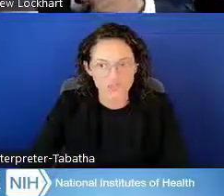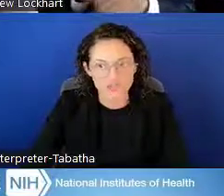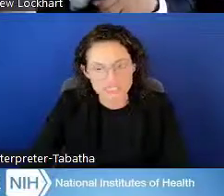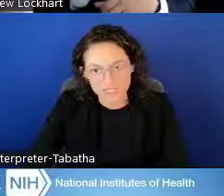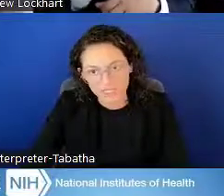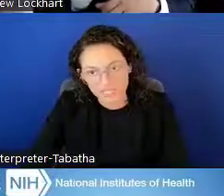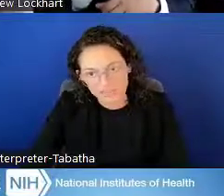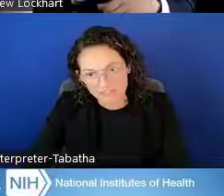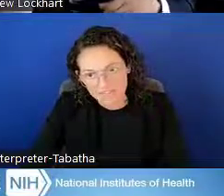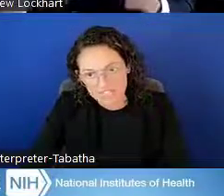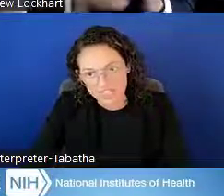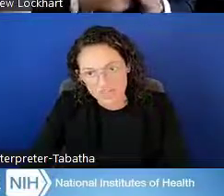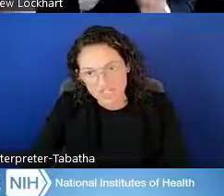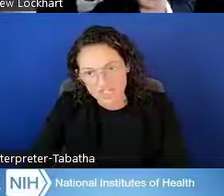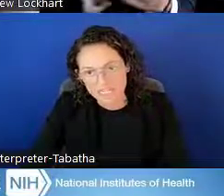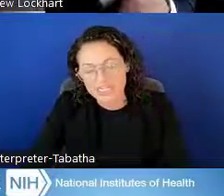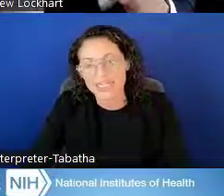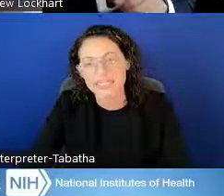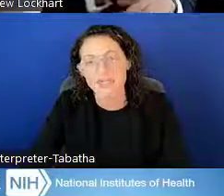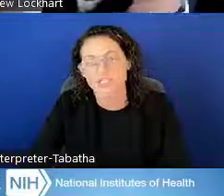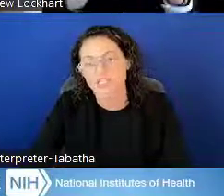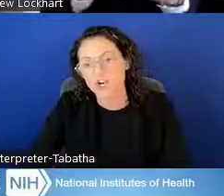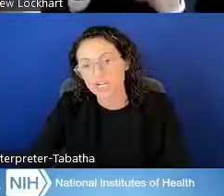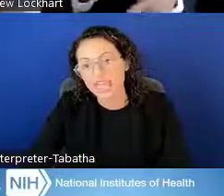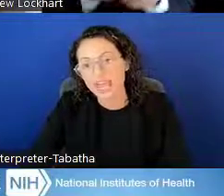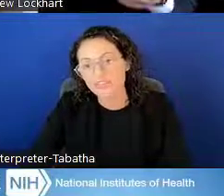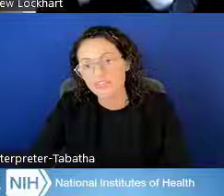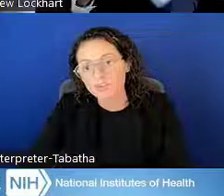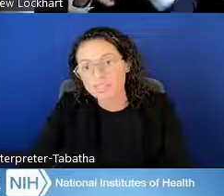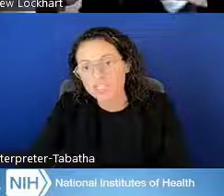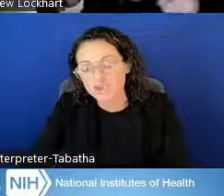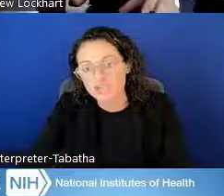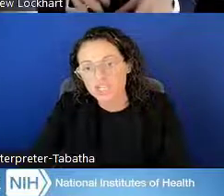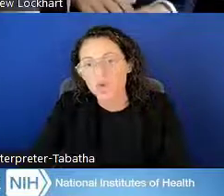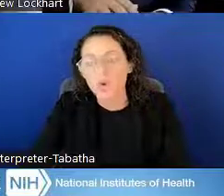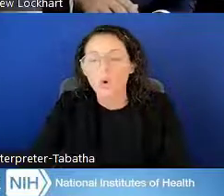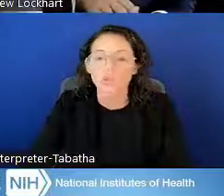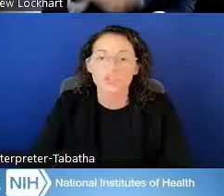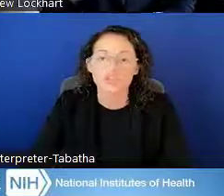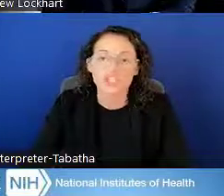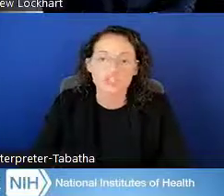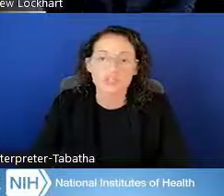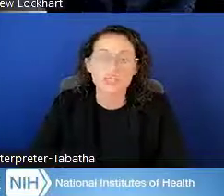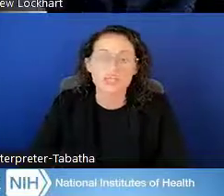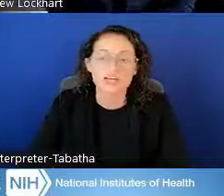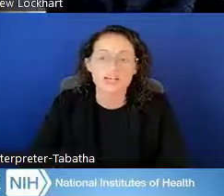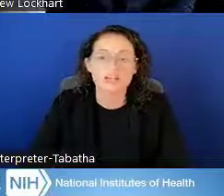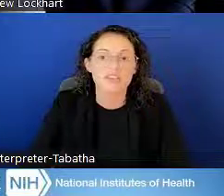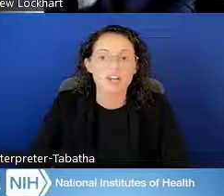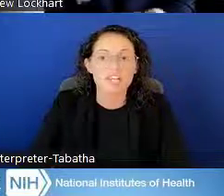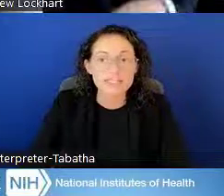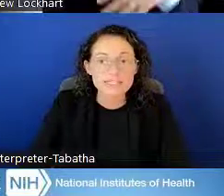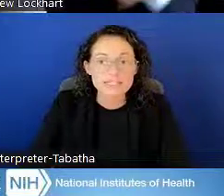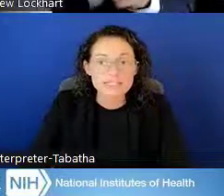the reason you had left your institution, dates you were starting at the new institution, what the research being conducted there is.